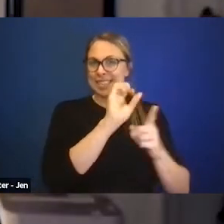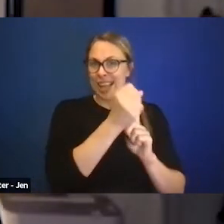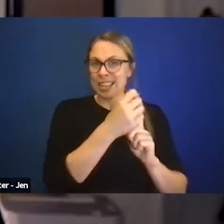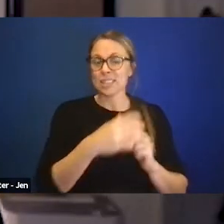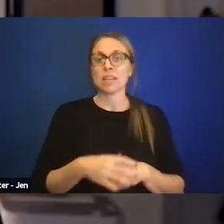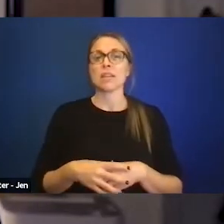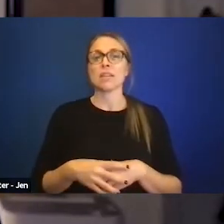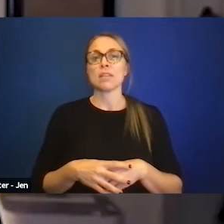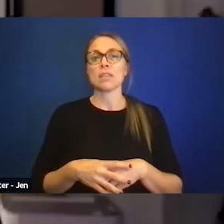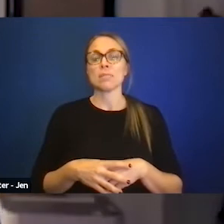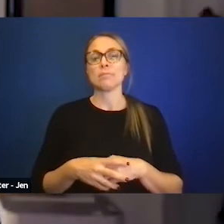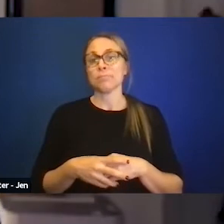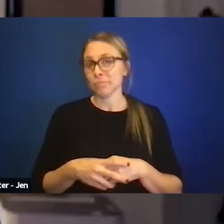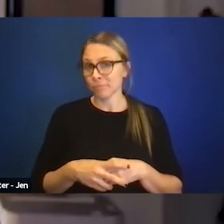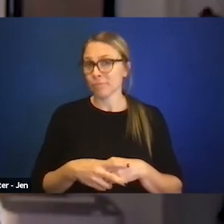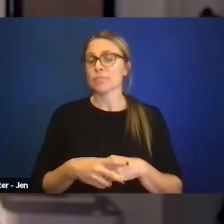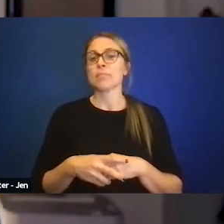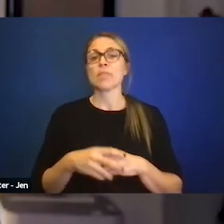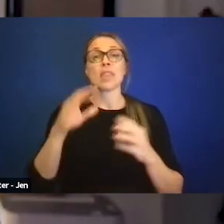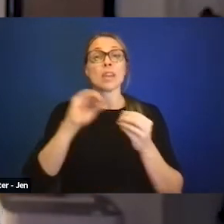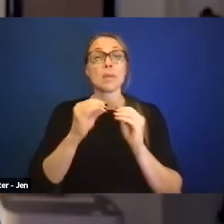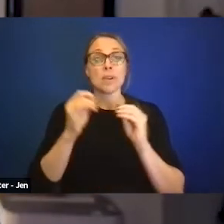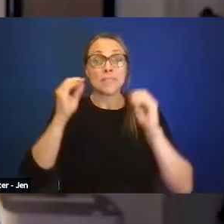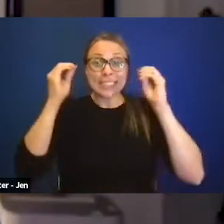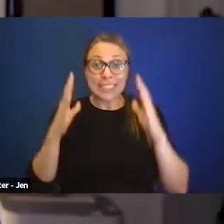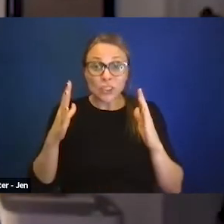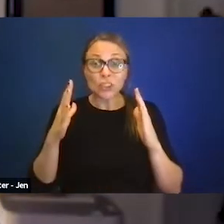who have disabilities in the classroom,